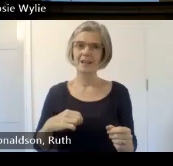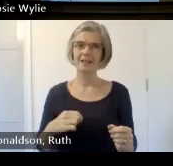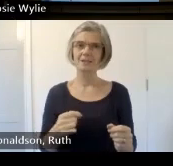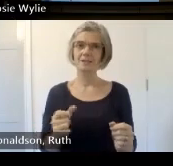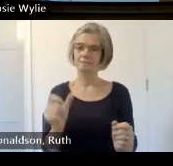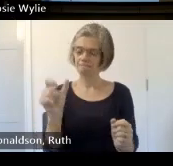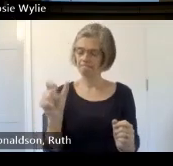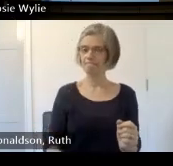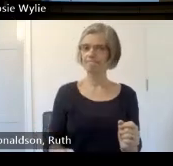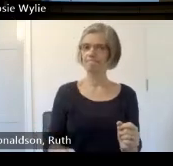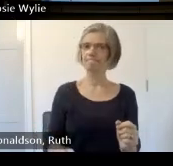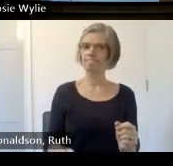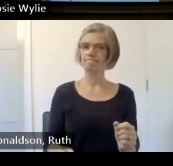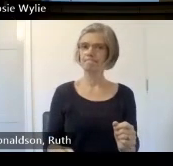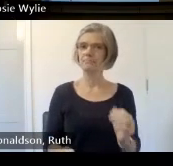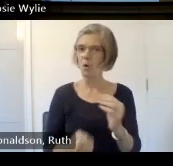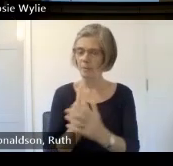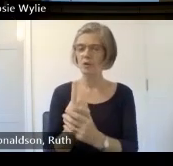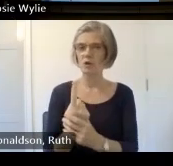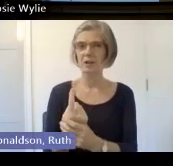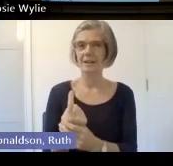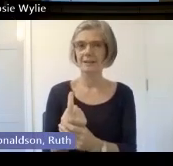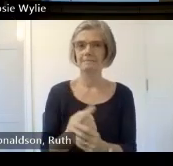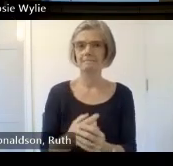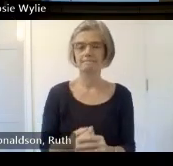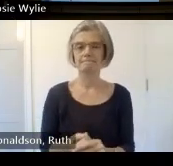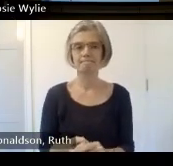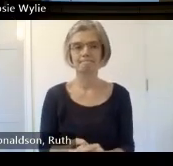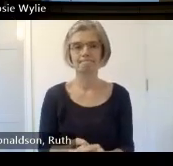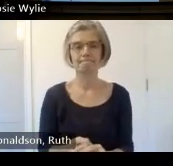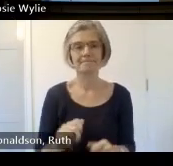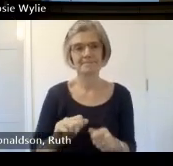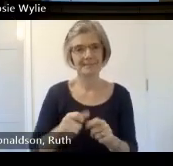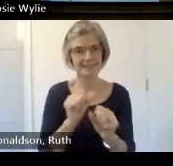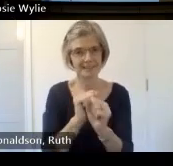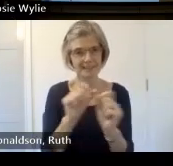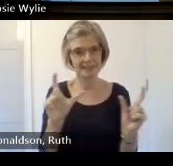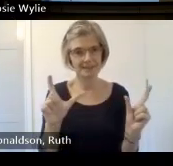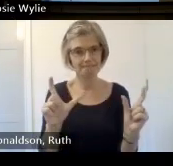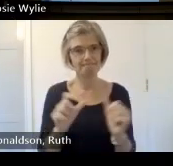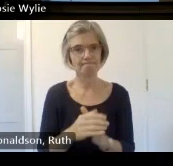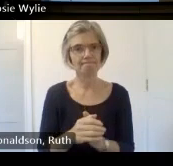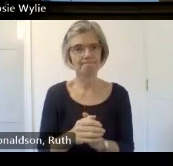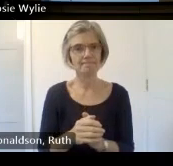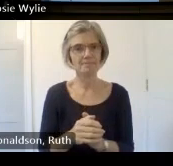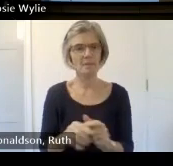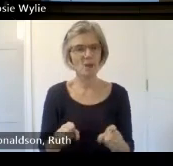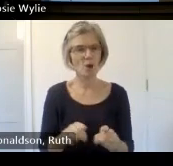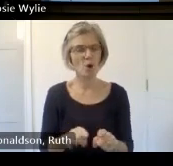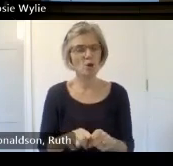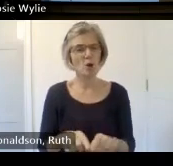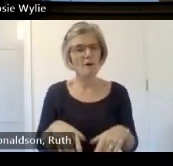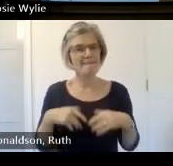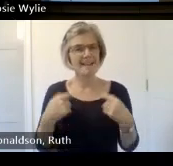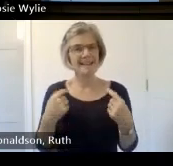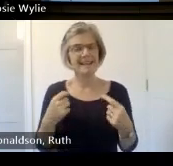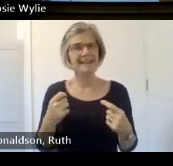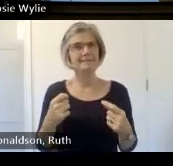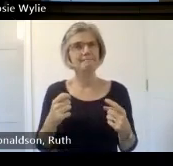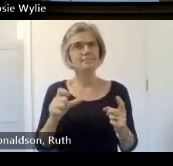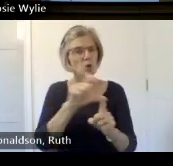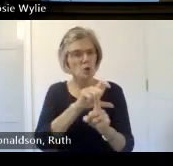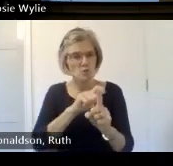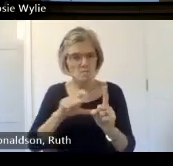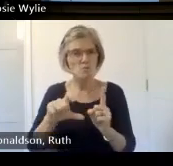please it has also felt like a sense of community and confidence is built in the